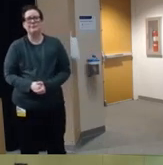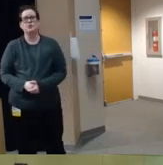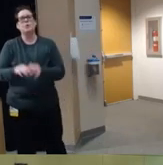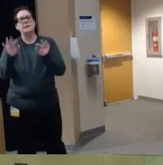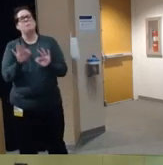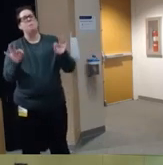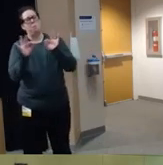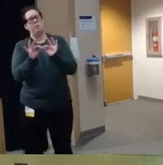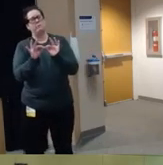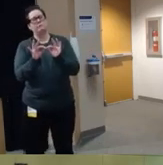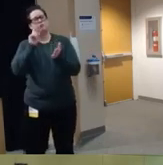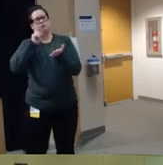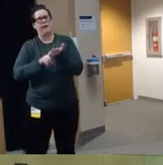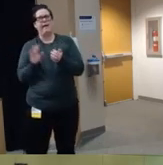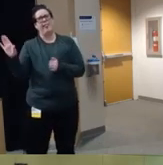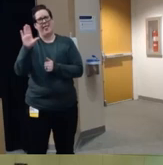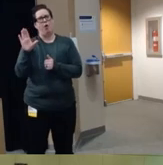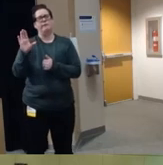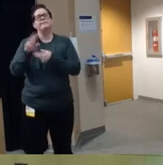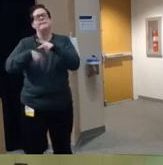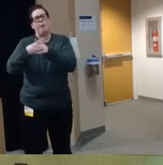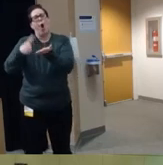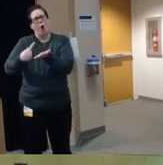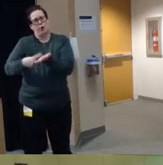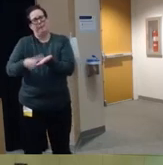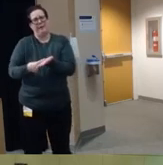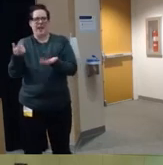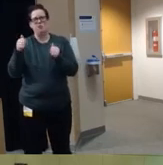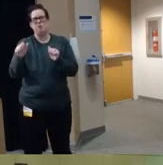recognize the arguments the types of arguments that are being made and to and to push back